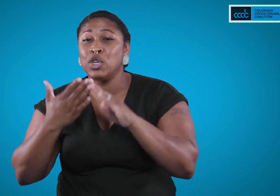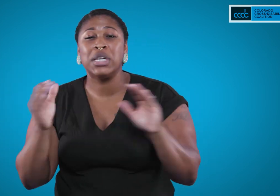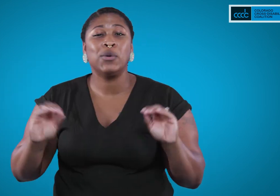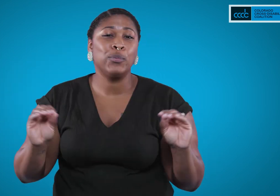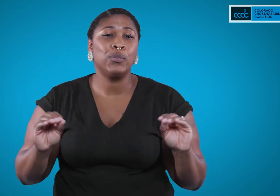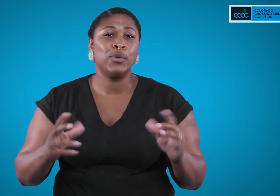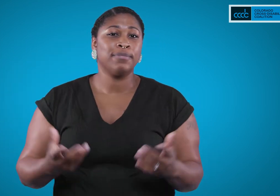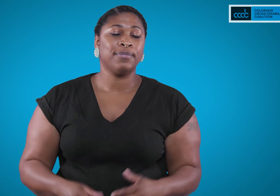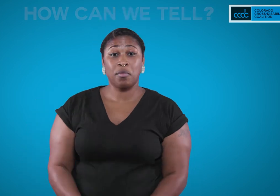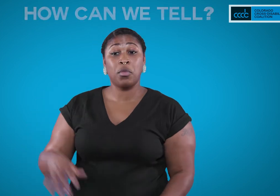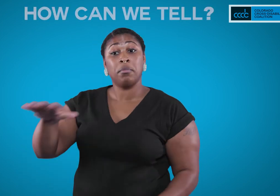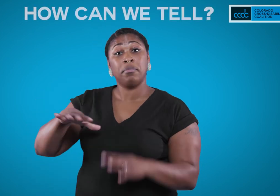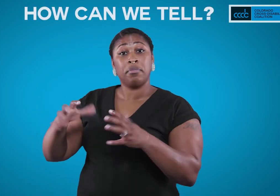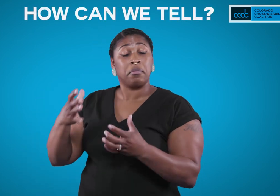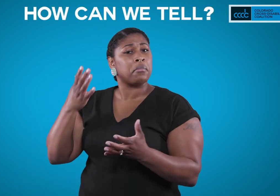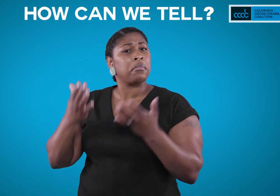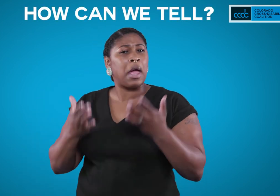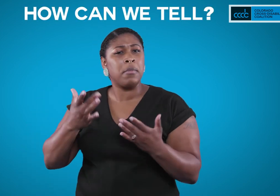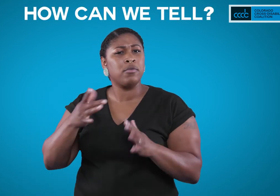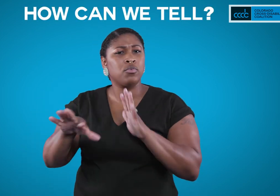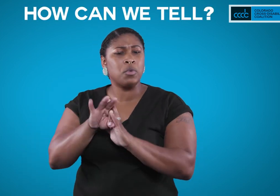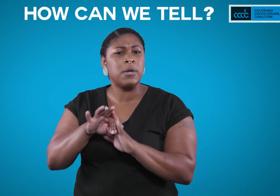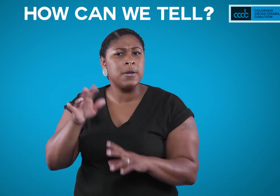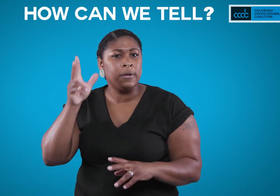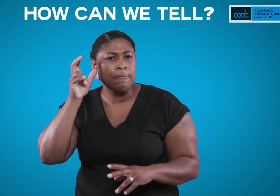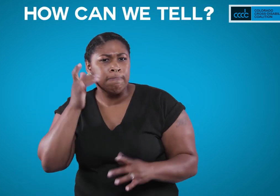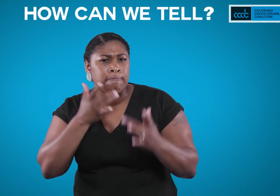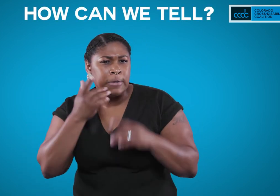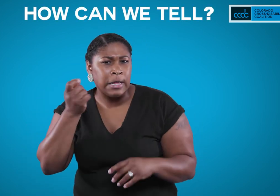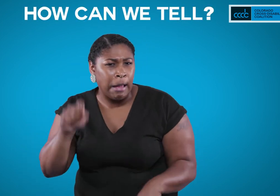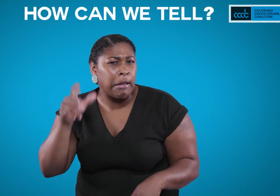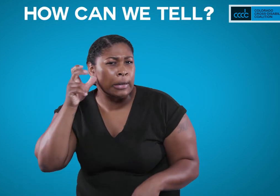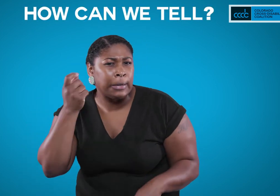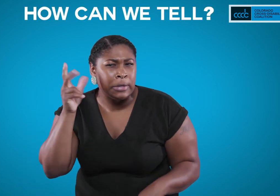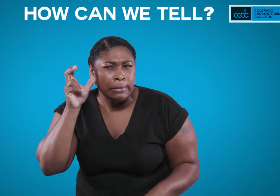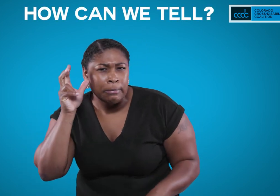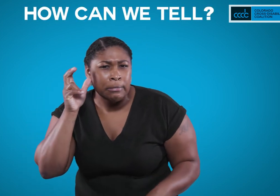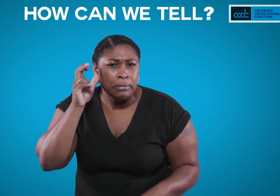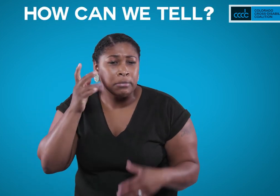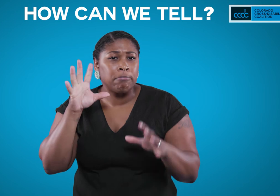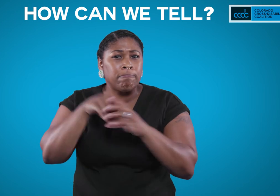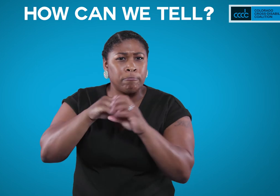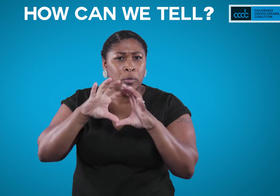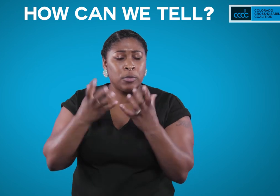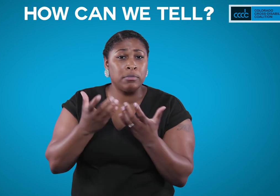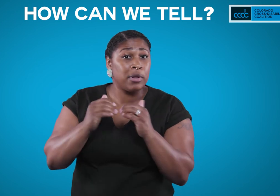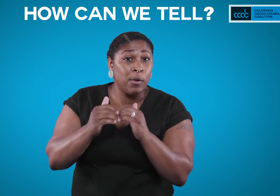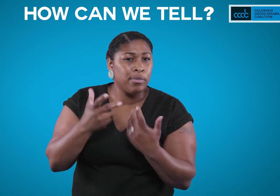while growing up. They may also choose to use their residual hearing to interact with the world around them